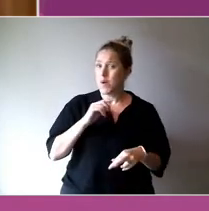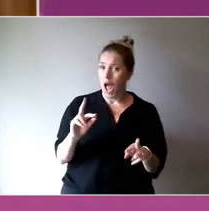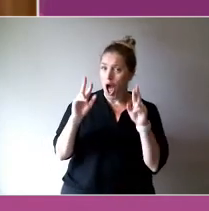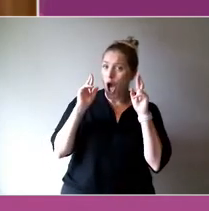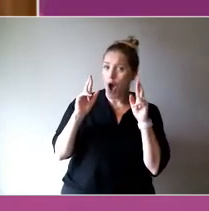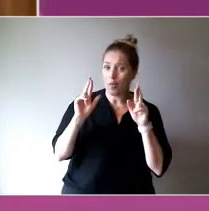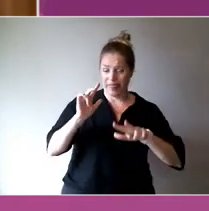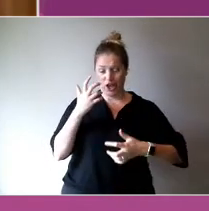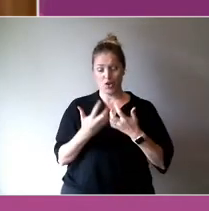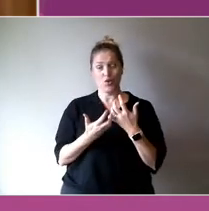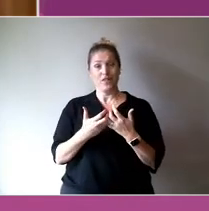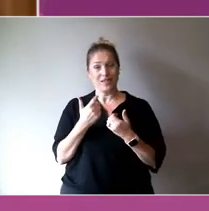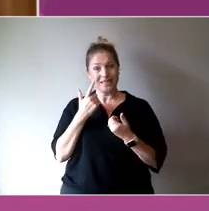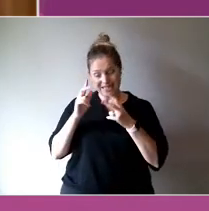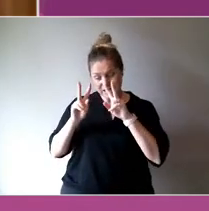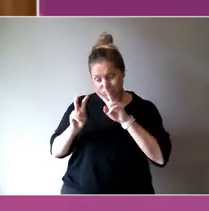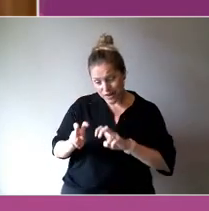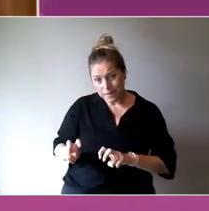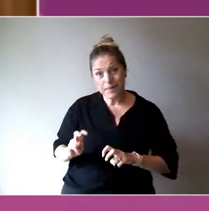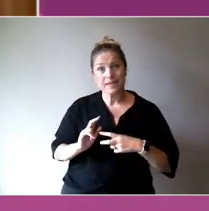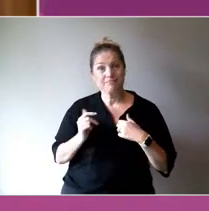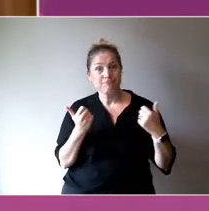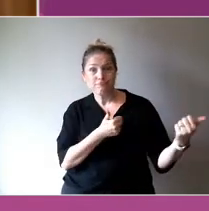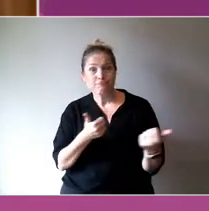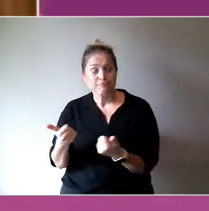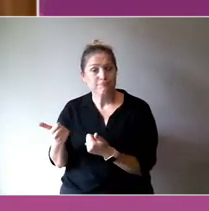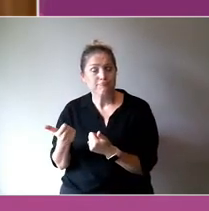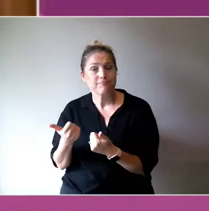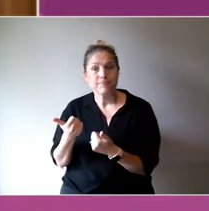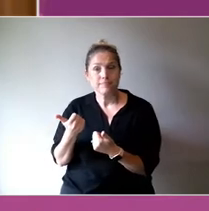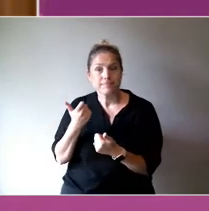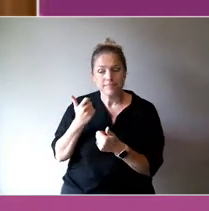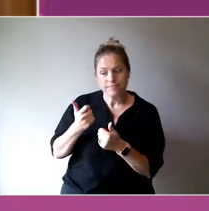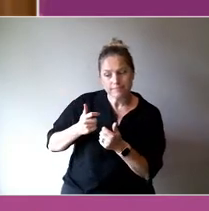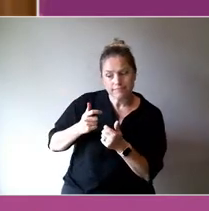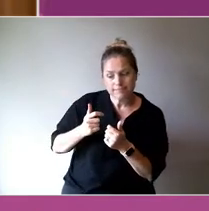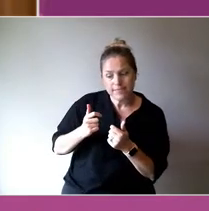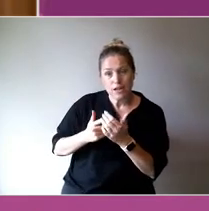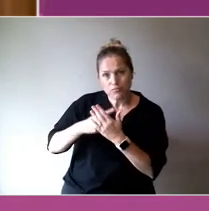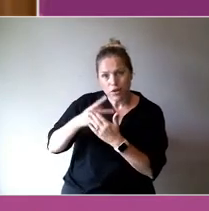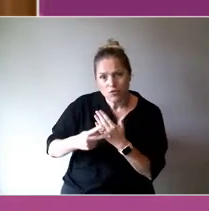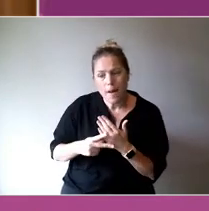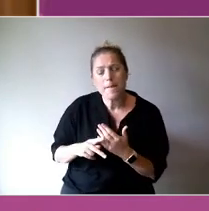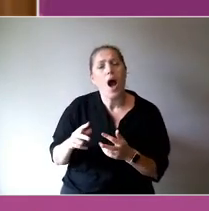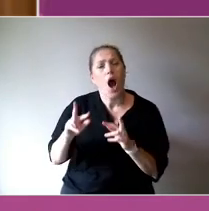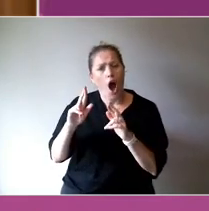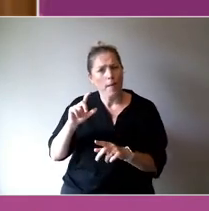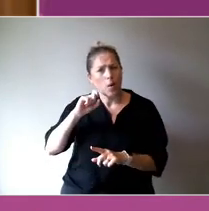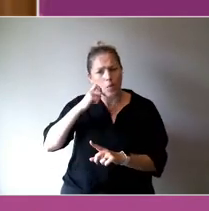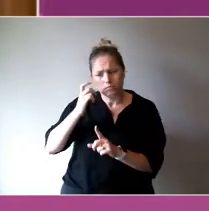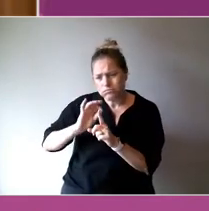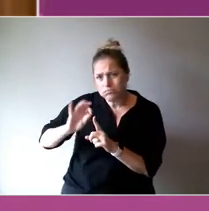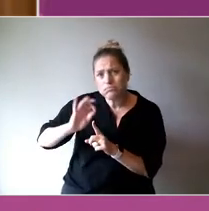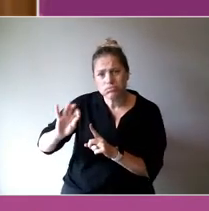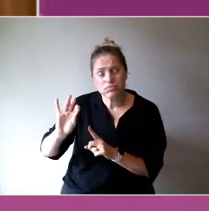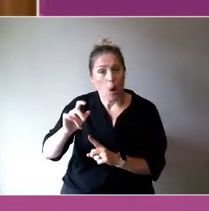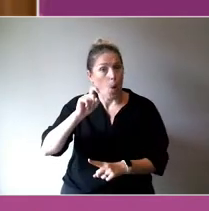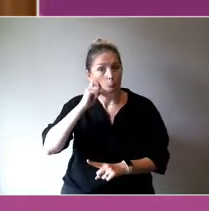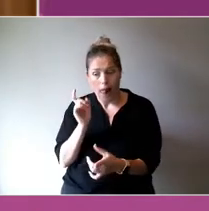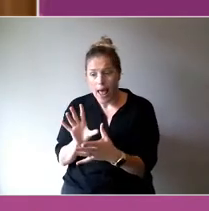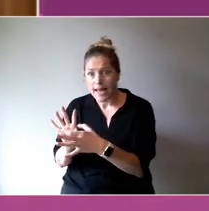Initiative, which engages with researchers from almost every faculty across the university.